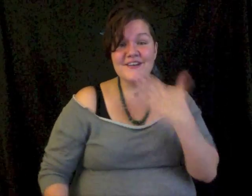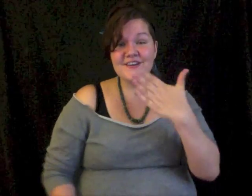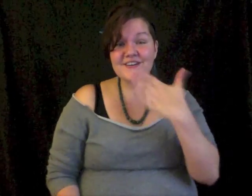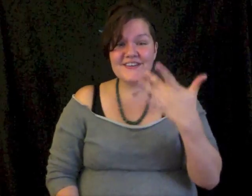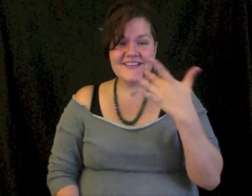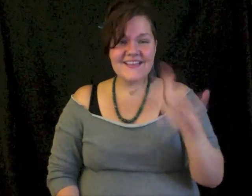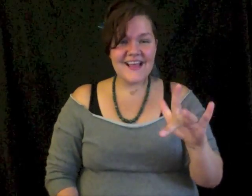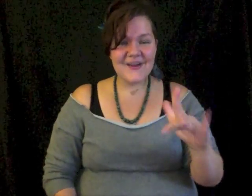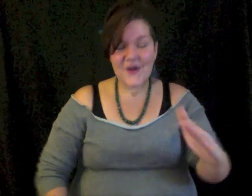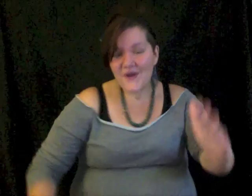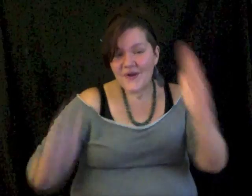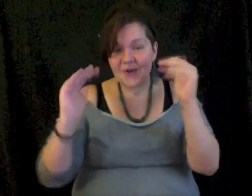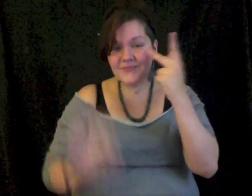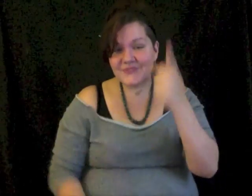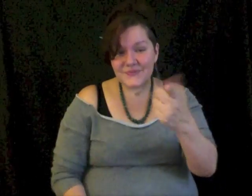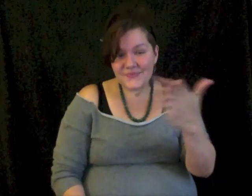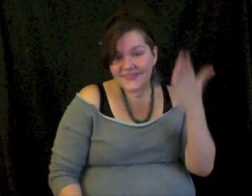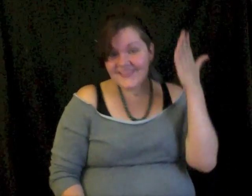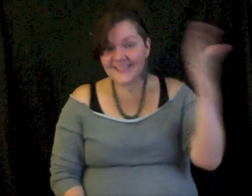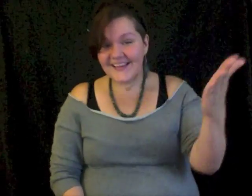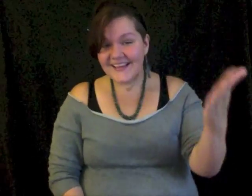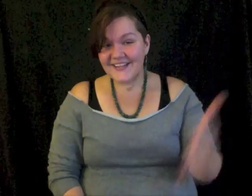Good luck, and we hope to see you there!